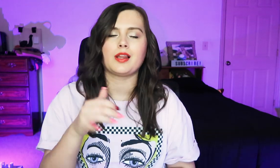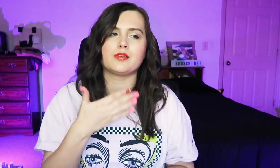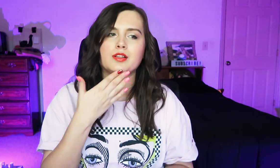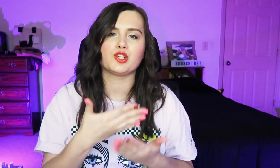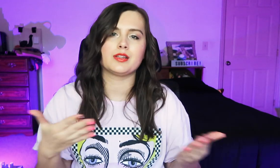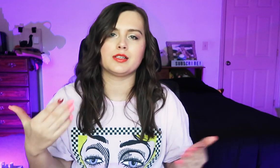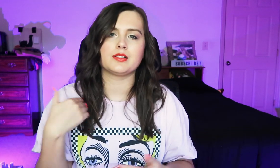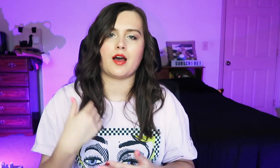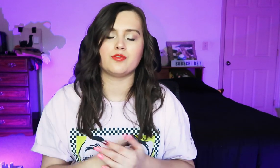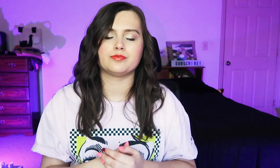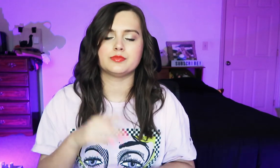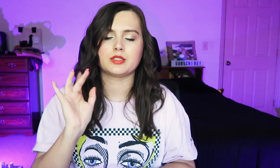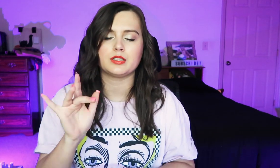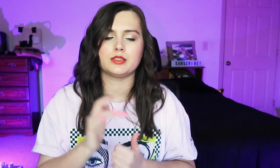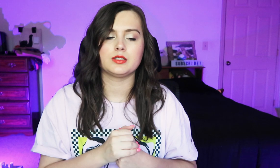That's a good thing to have.